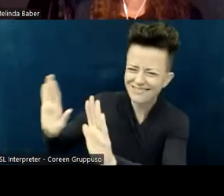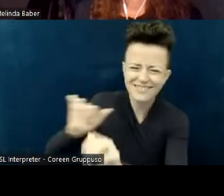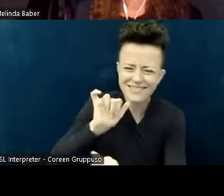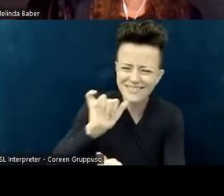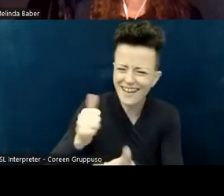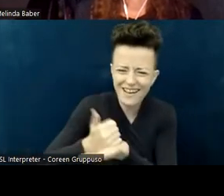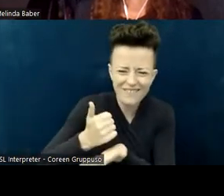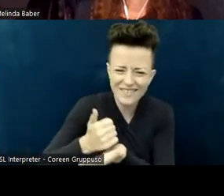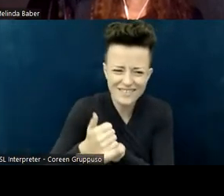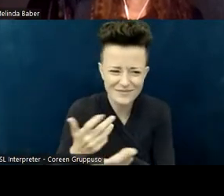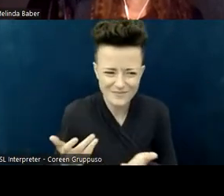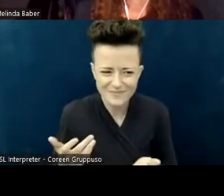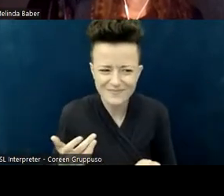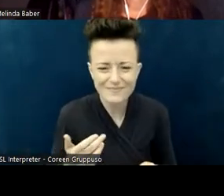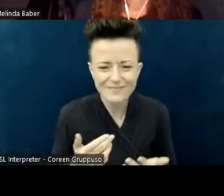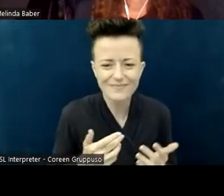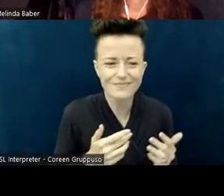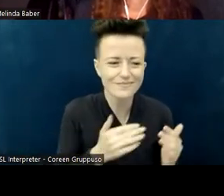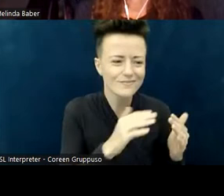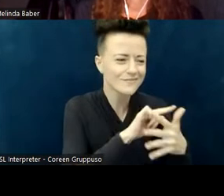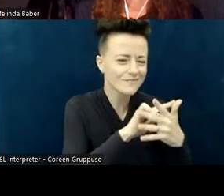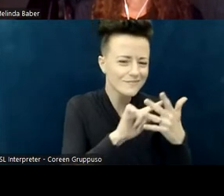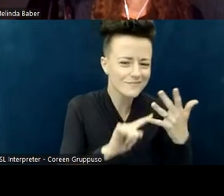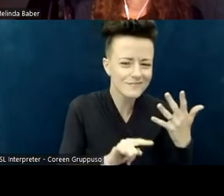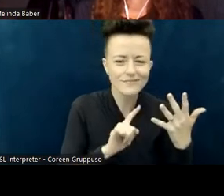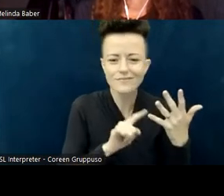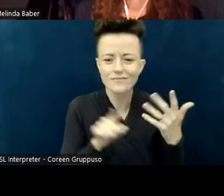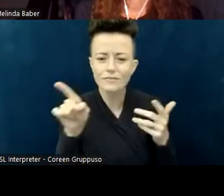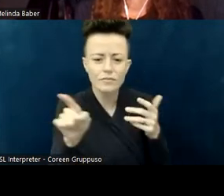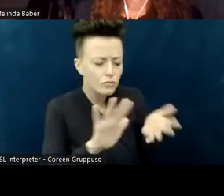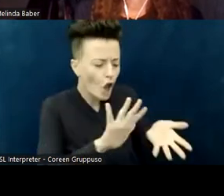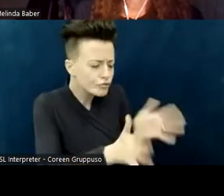Treating you as an infant— certainly not as an adult—